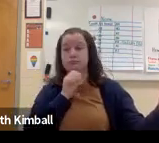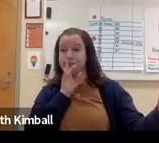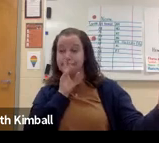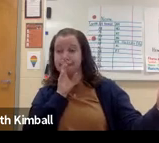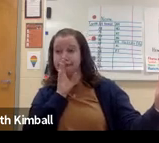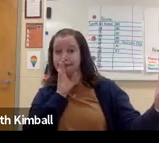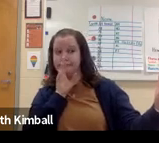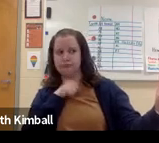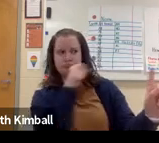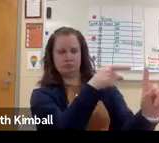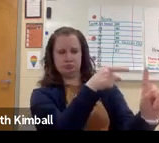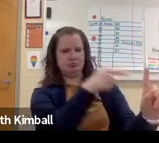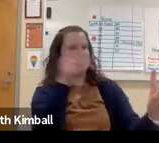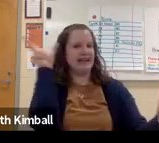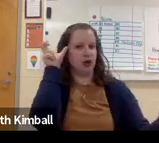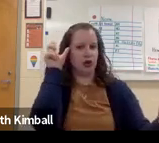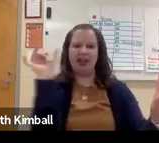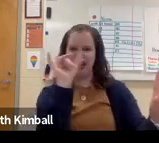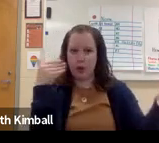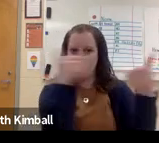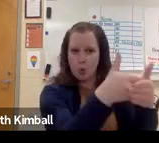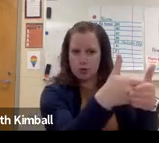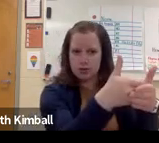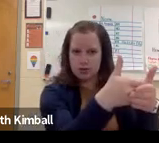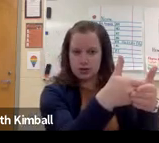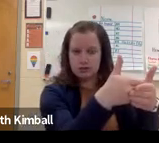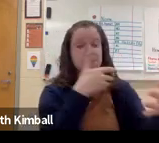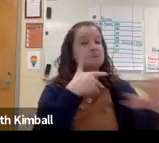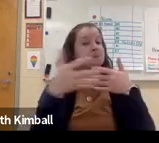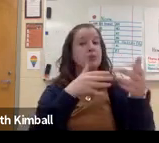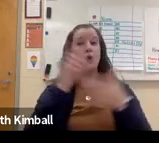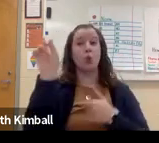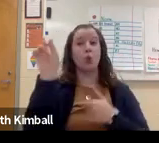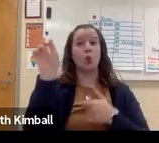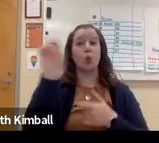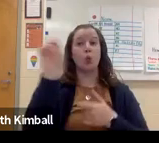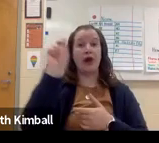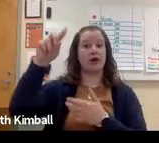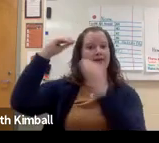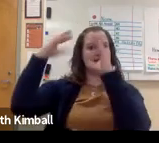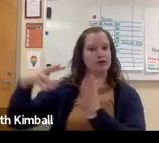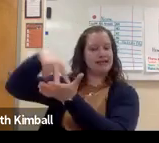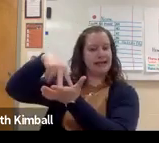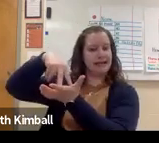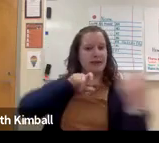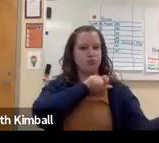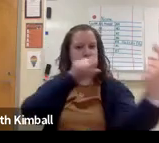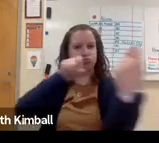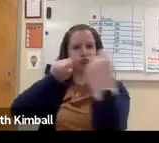And the teacher wears a microphone and it goes directly into their hearing aid as if they are right nearby.